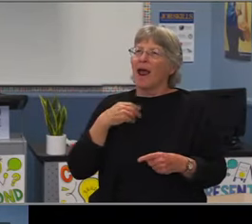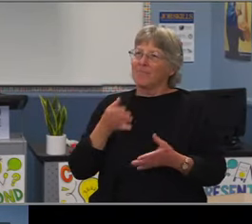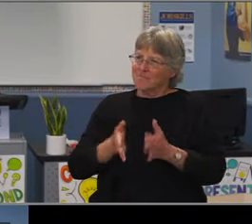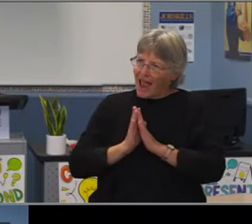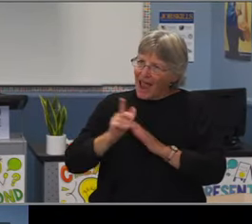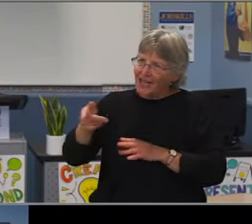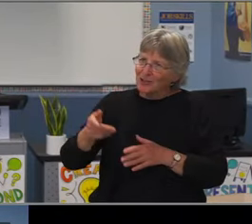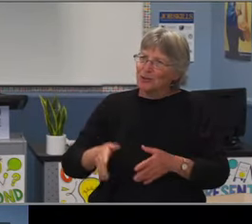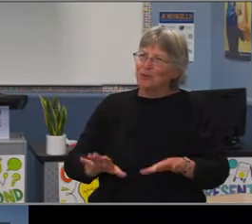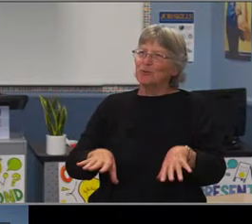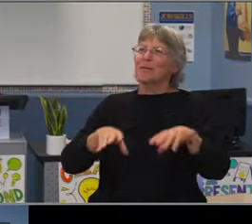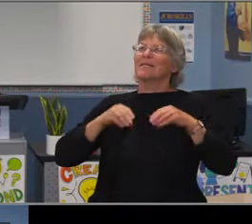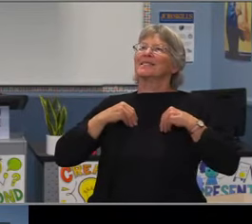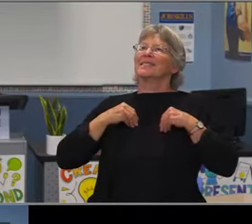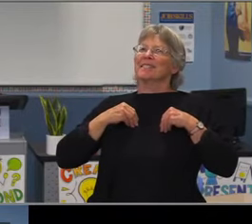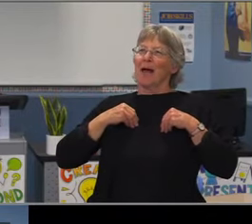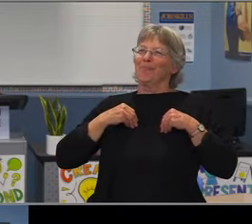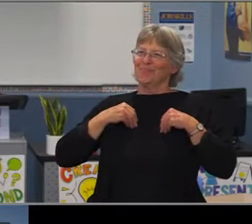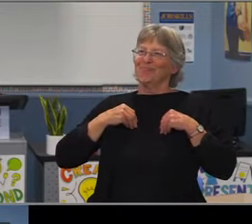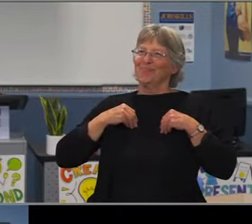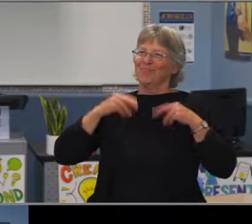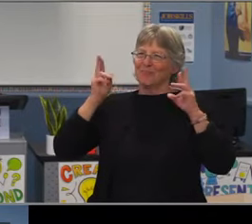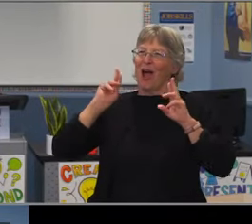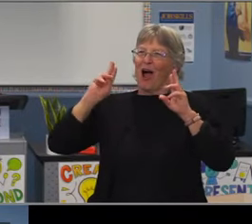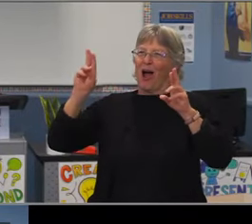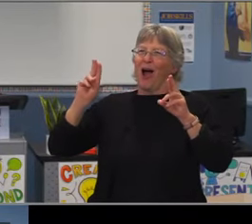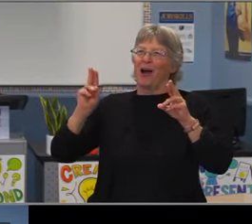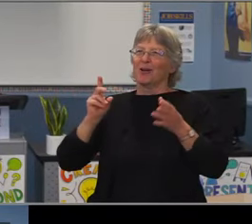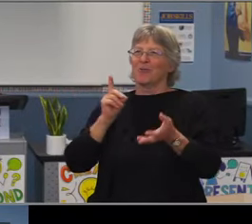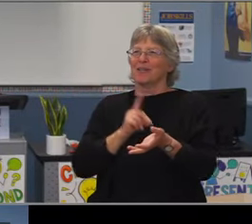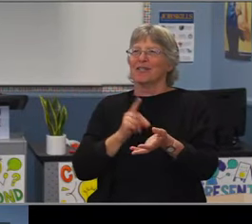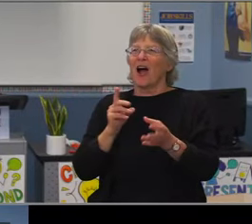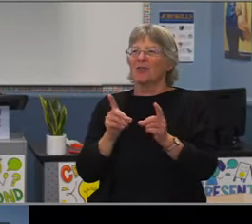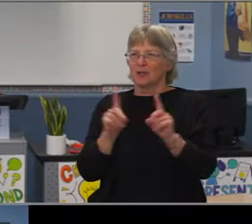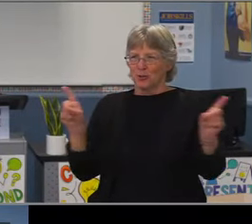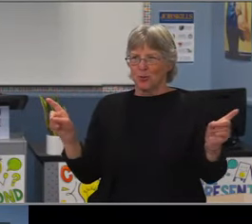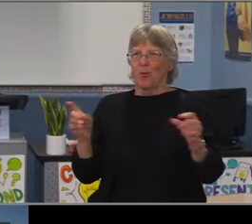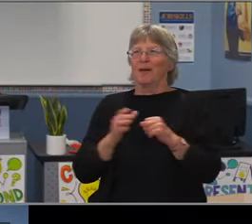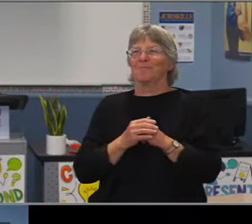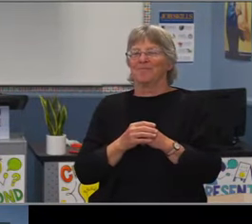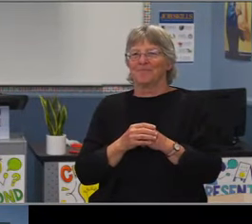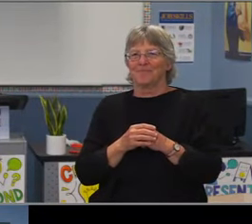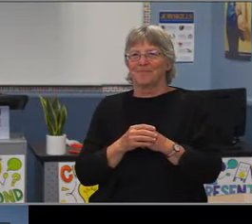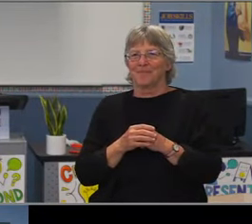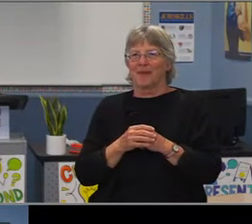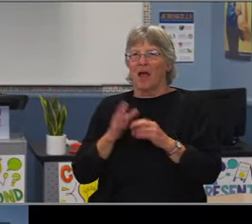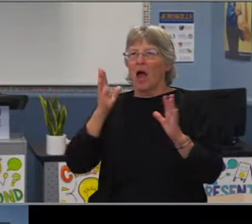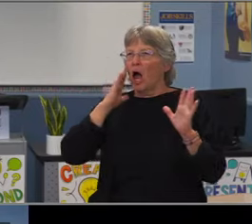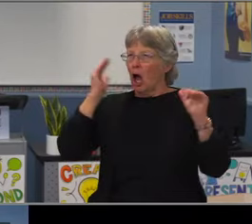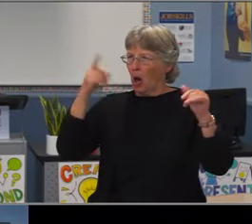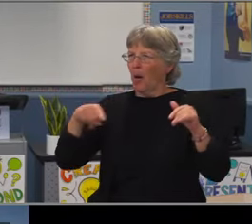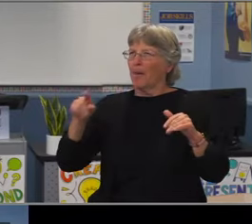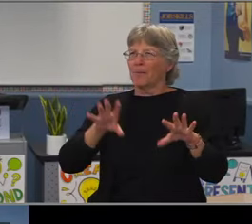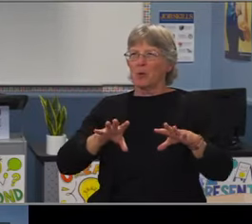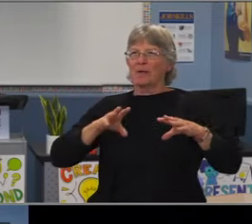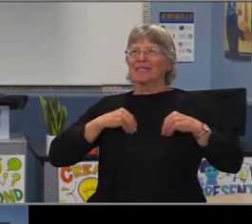and parents and teachers at Whittier, they've been doing really cool stuff at Whittier Elementary School.